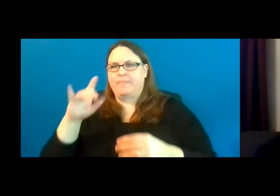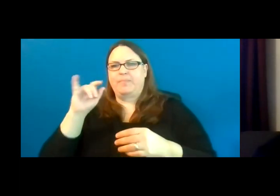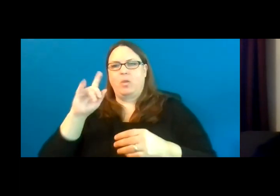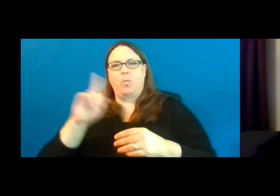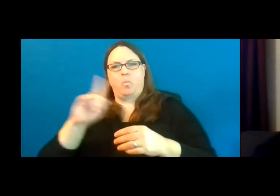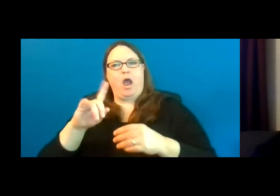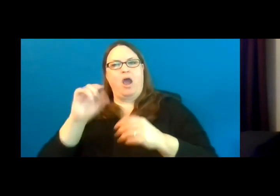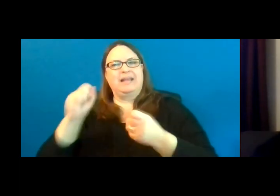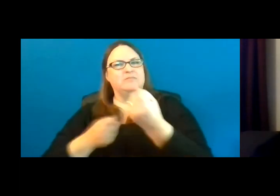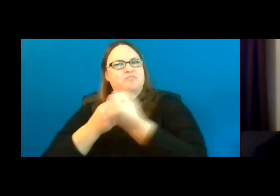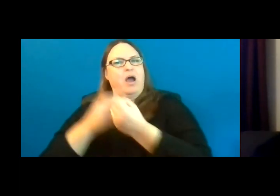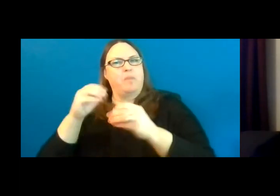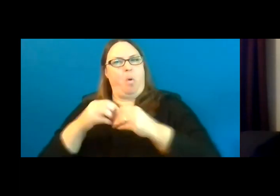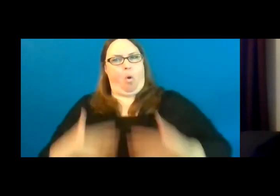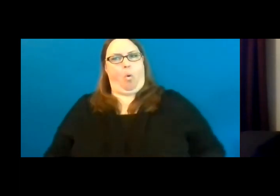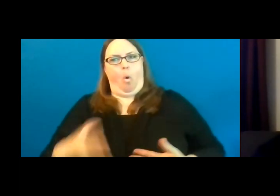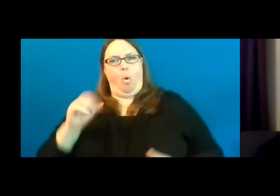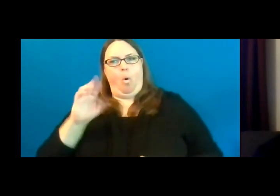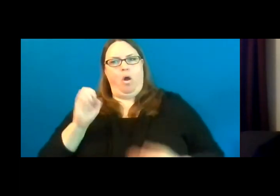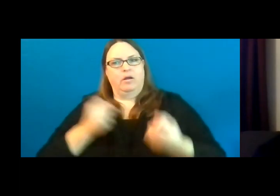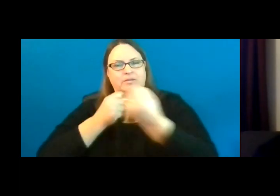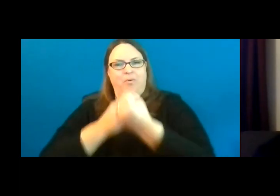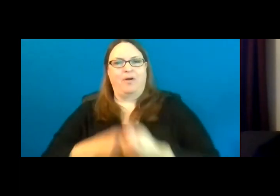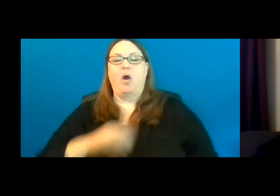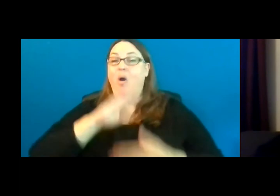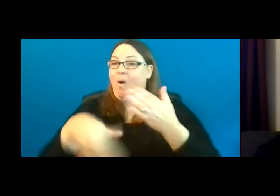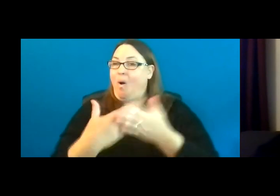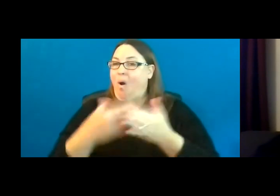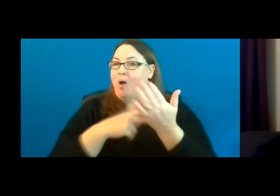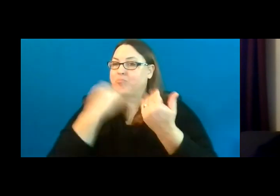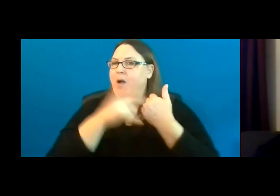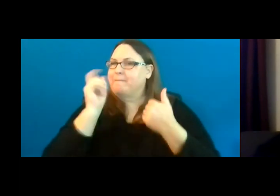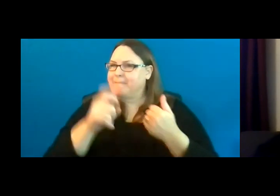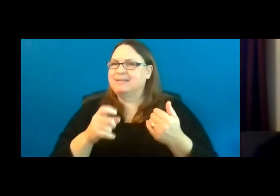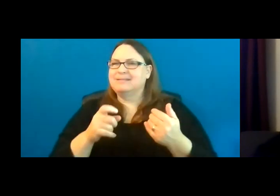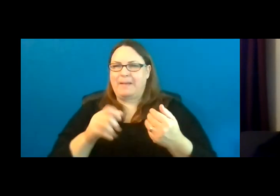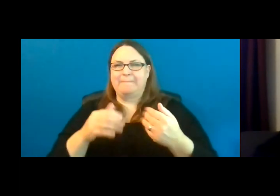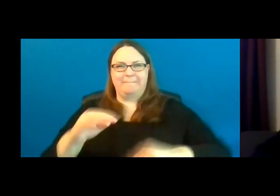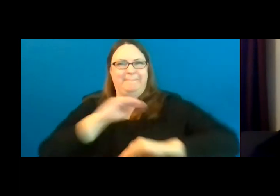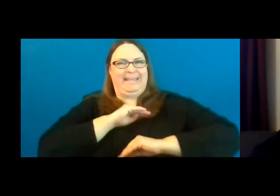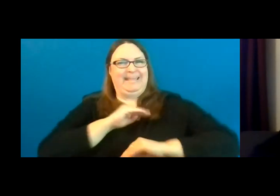All projects need to meet basic ADA guidelines, that's the law, but additional points are